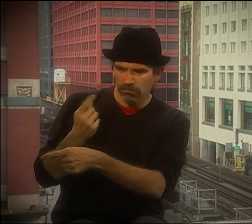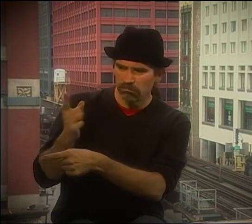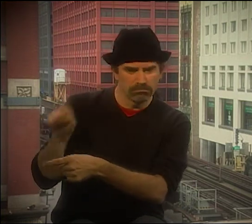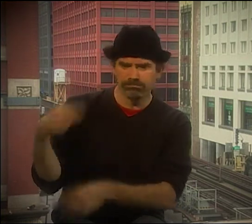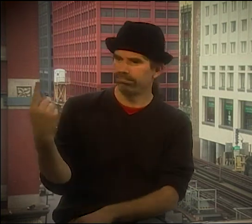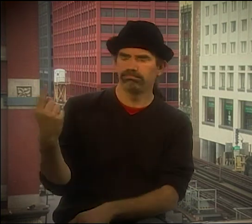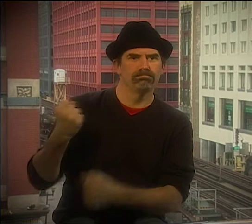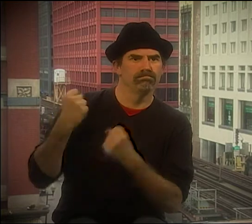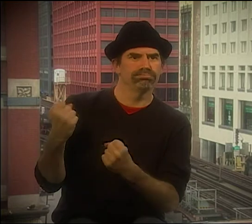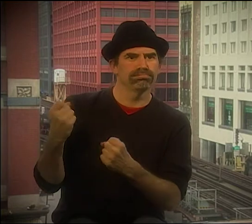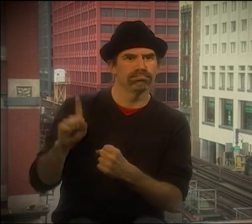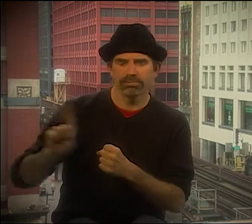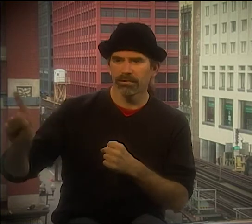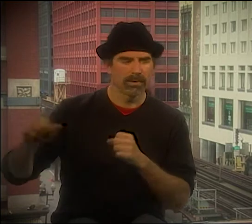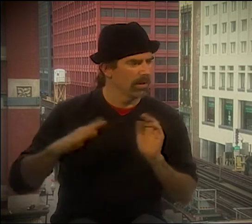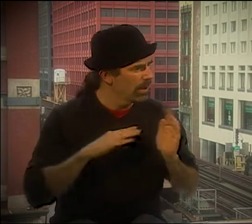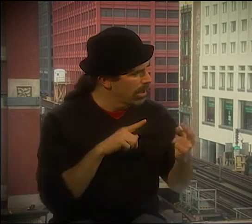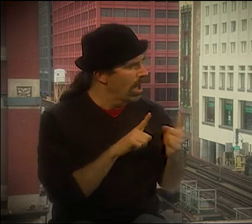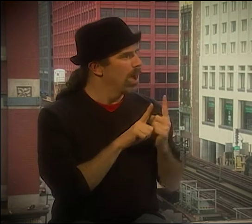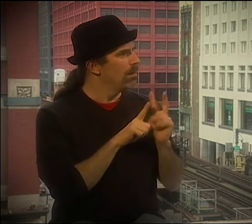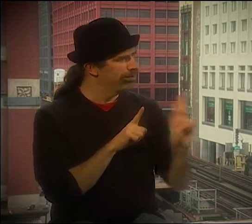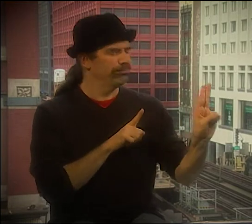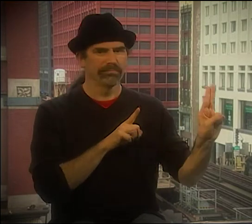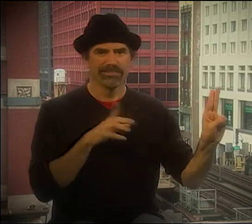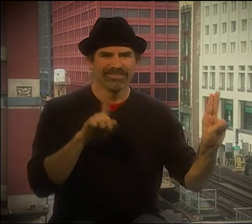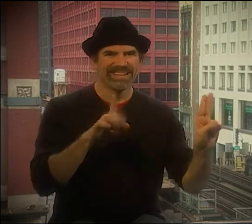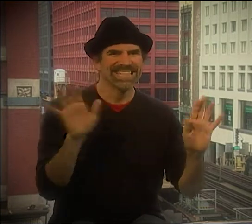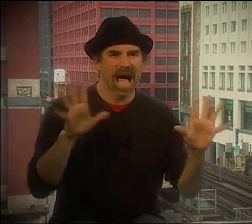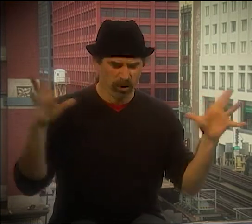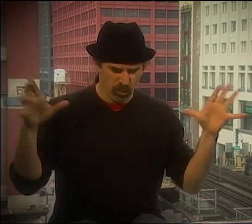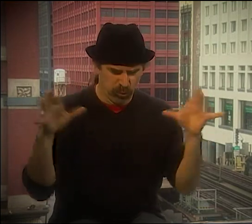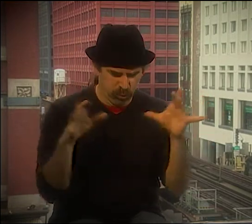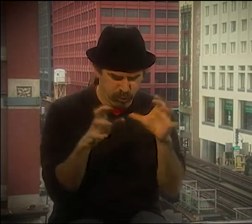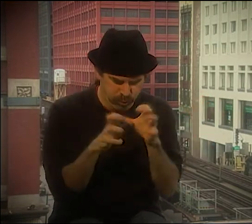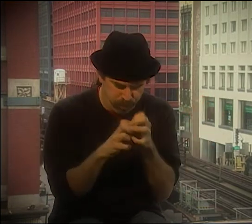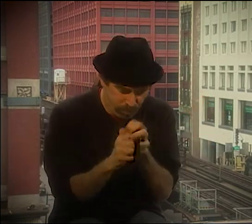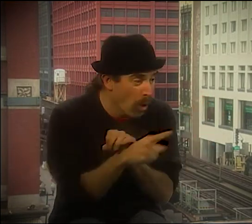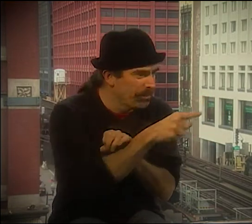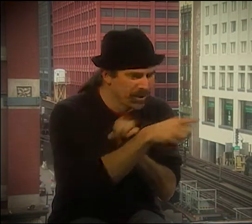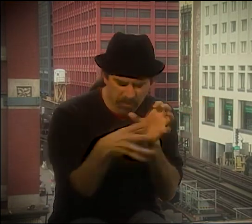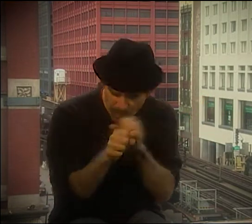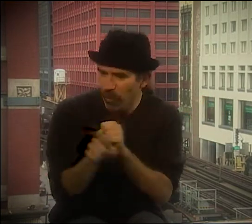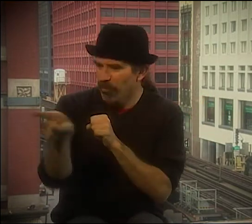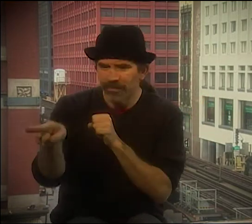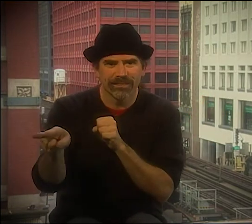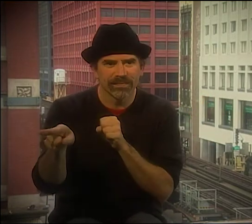IT MADE US CONFRONT CERTAIN THINGS WITHIN US. YOU KNOW, SOME OF THE WAYS I COULD MATCH WITH DEBBIE BETTER,